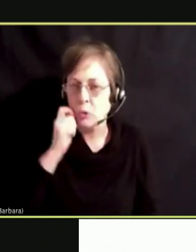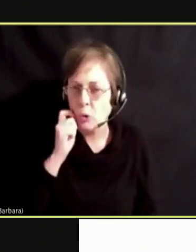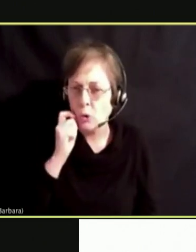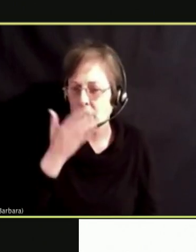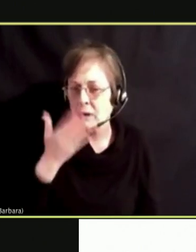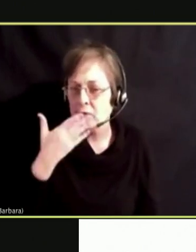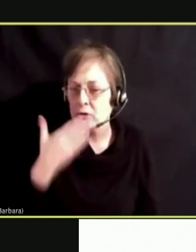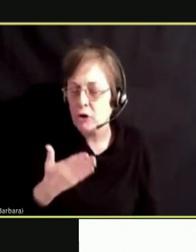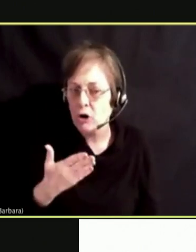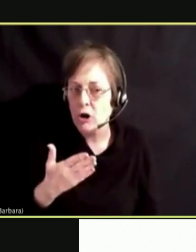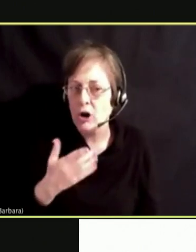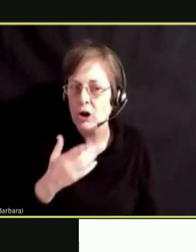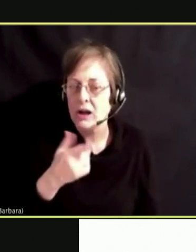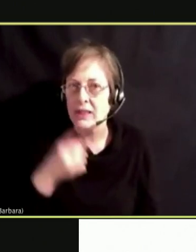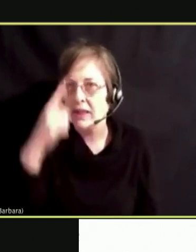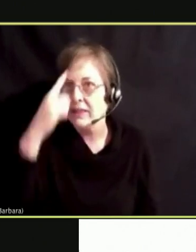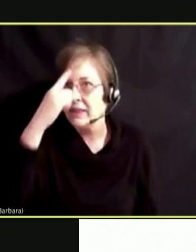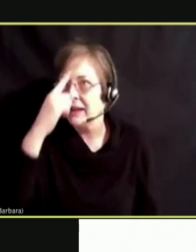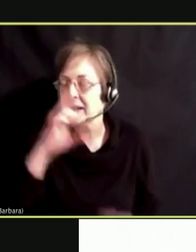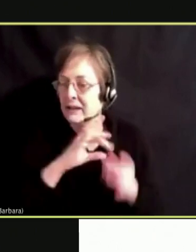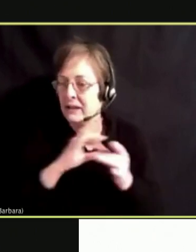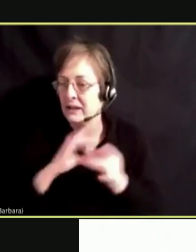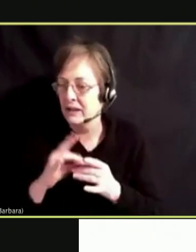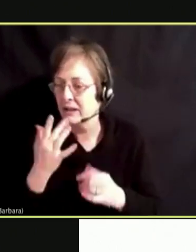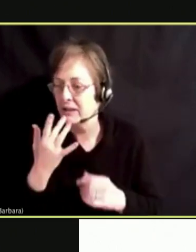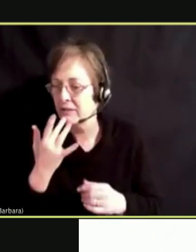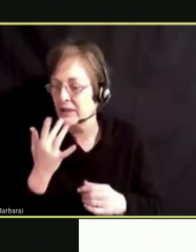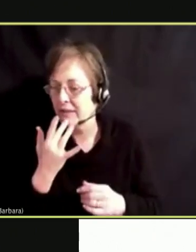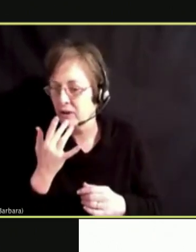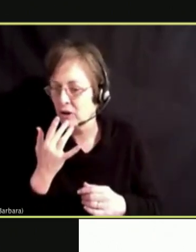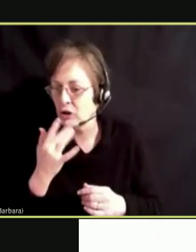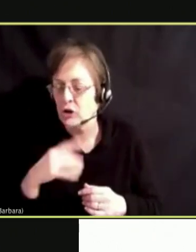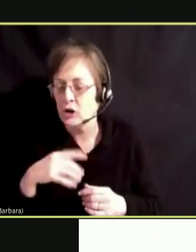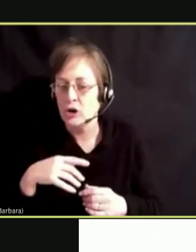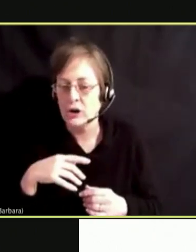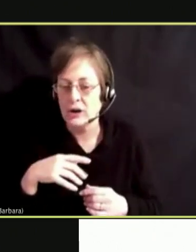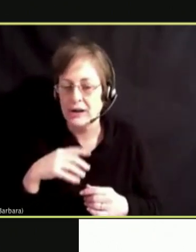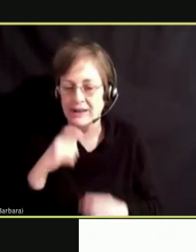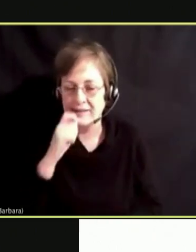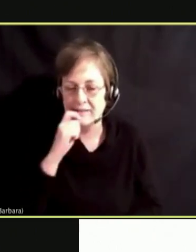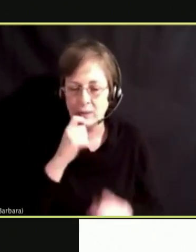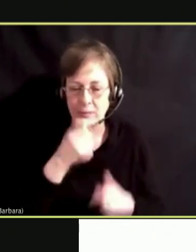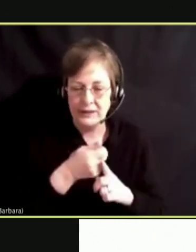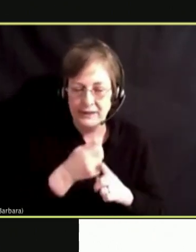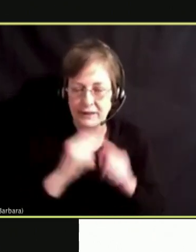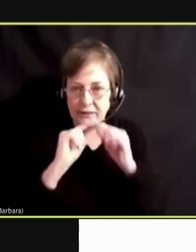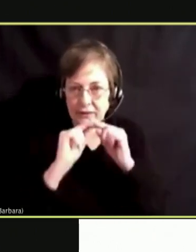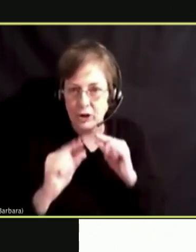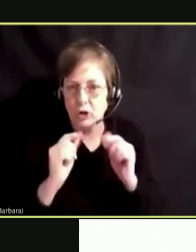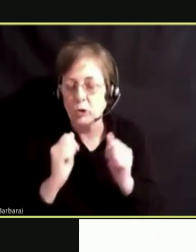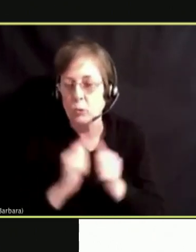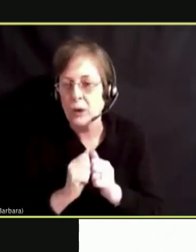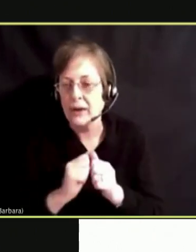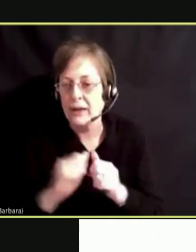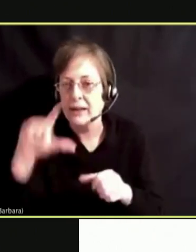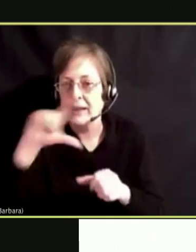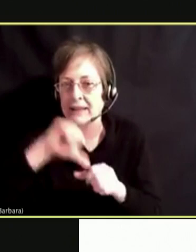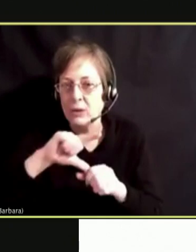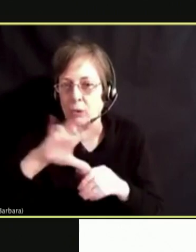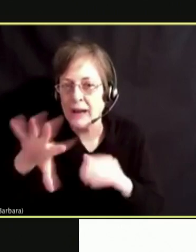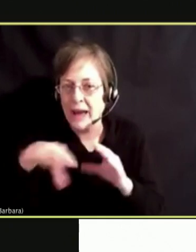THE FLAVOR VAPING DEVICES AND THE LIQUIDS WITH FLAVORS LIKE BUBBLEGUM SUPERBIKE FRUIT